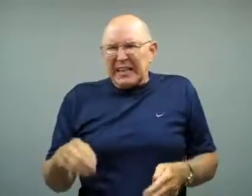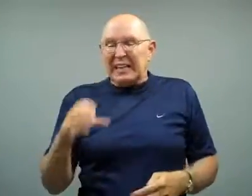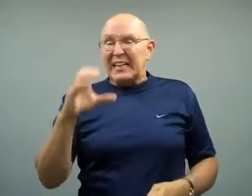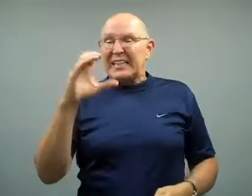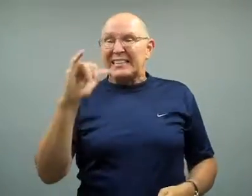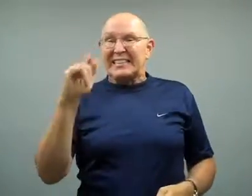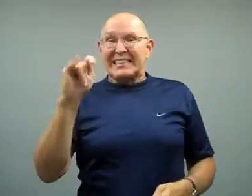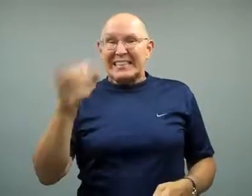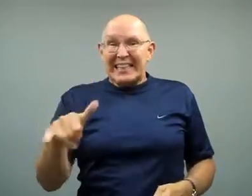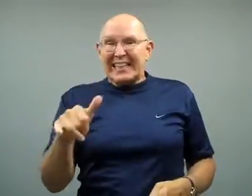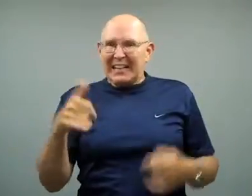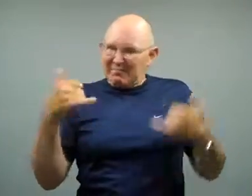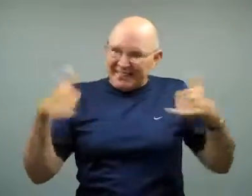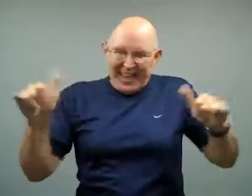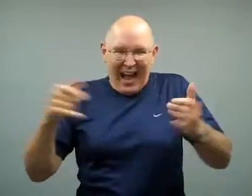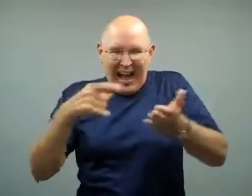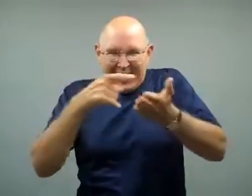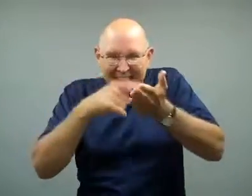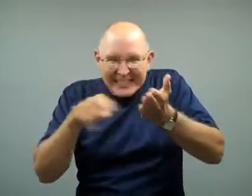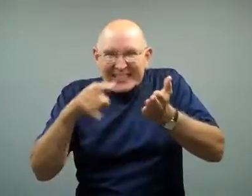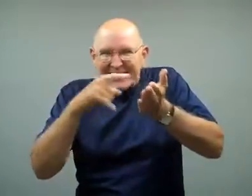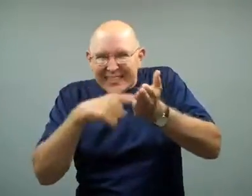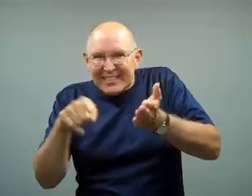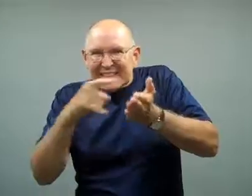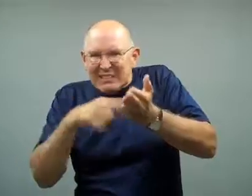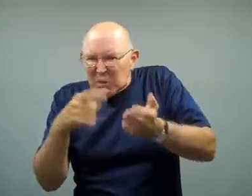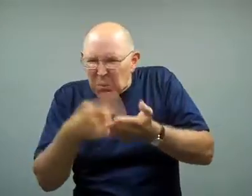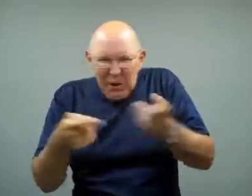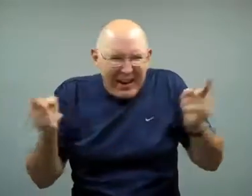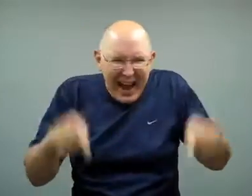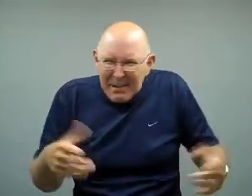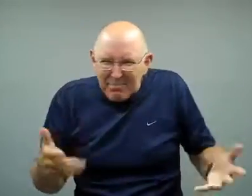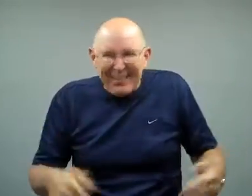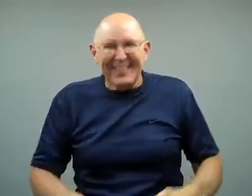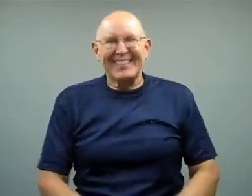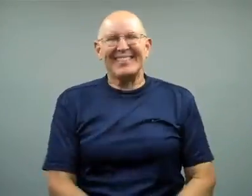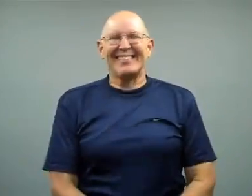The city is still investigating what happened.